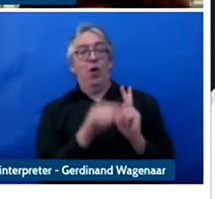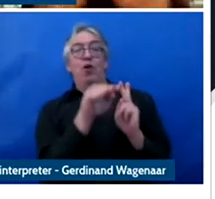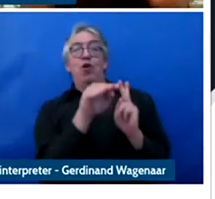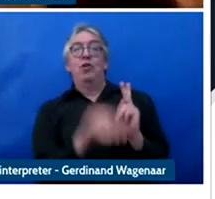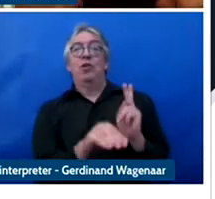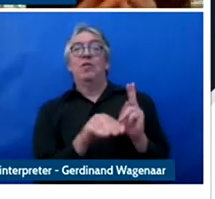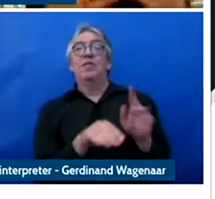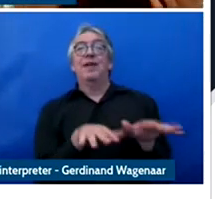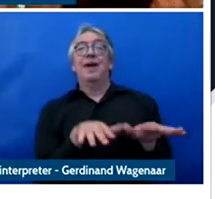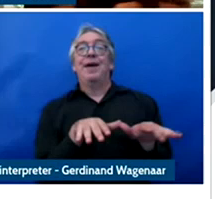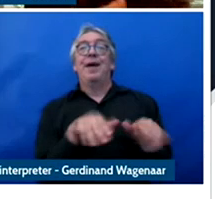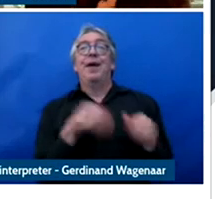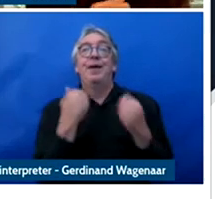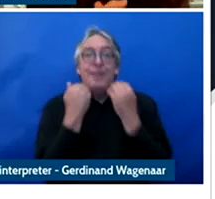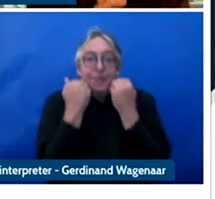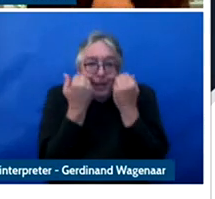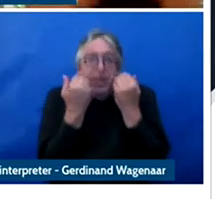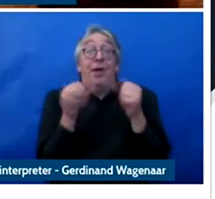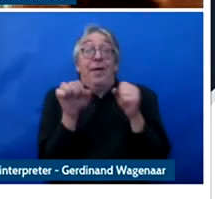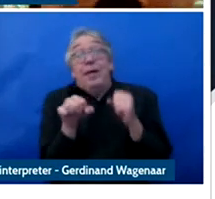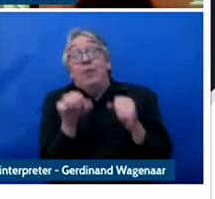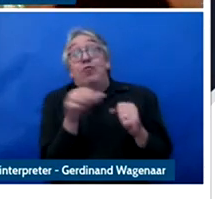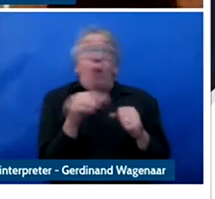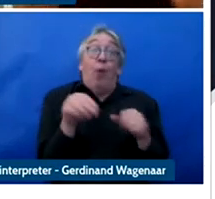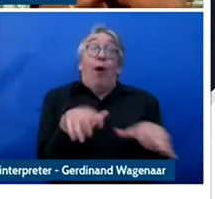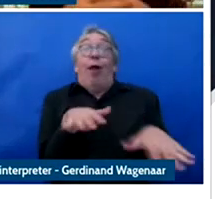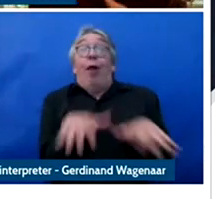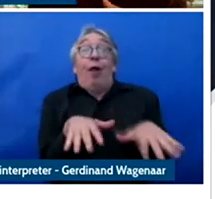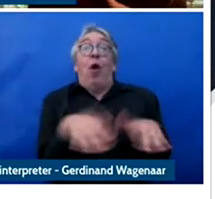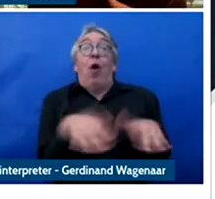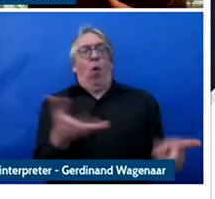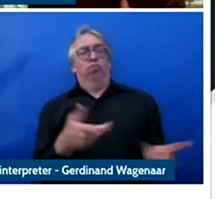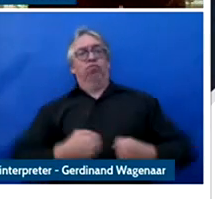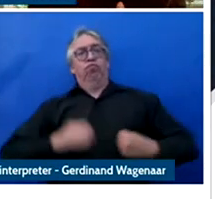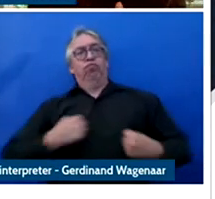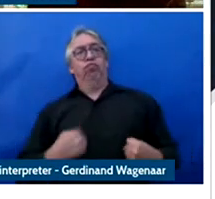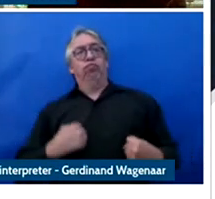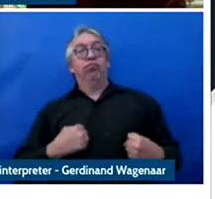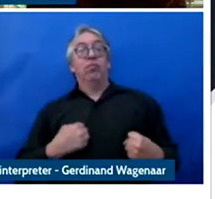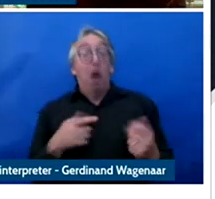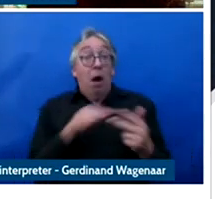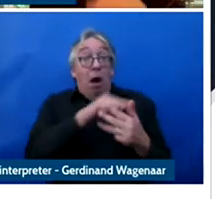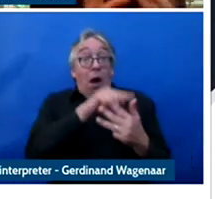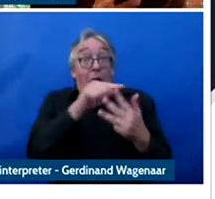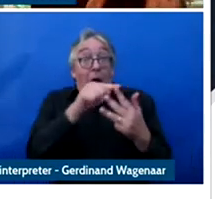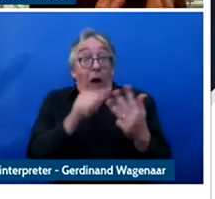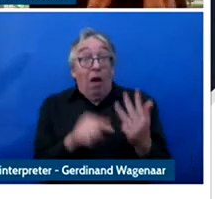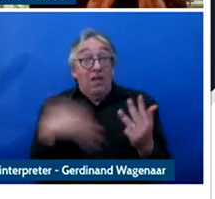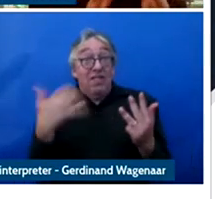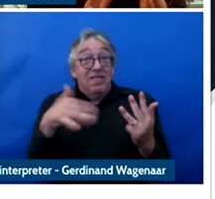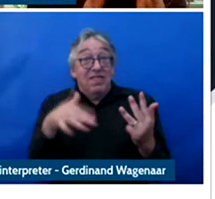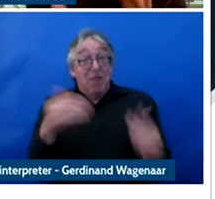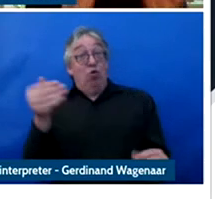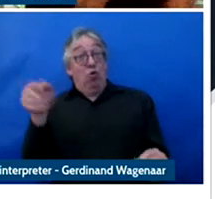awkward and so we have this whole world behind us that is actually profiling children.